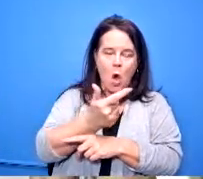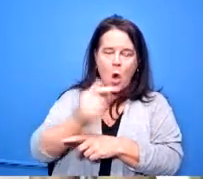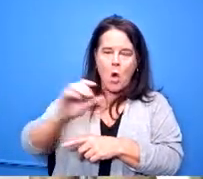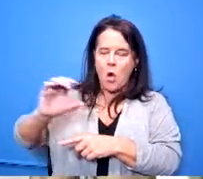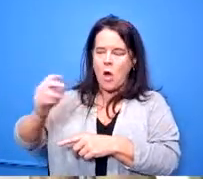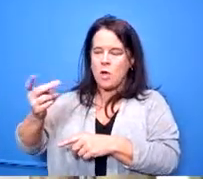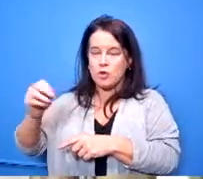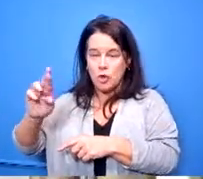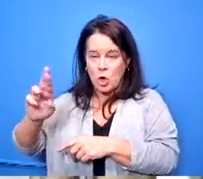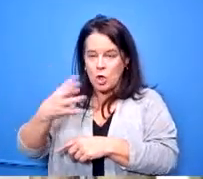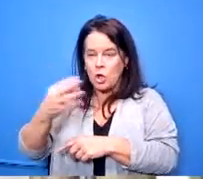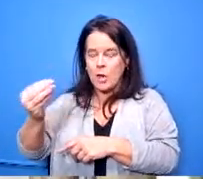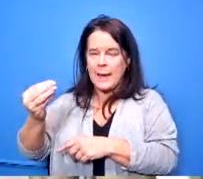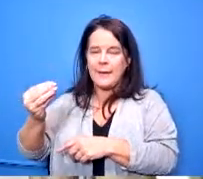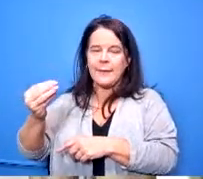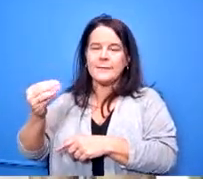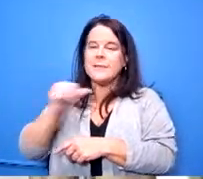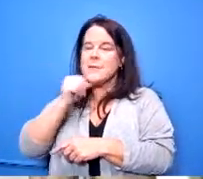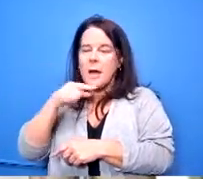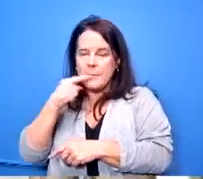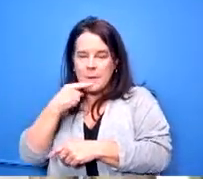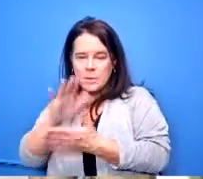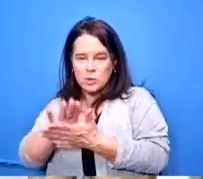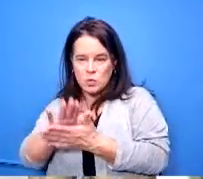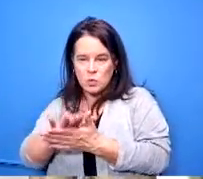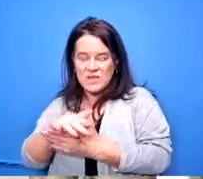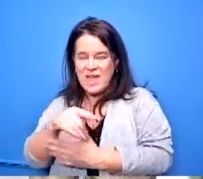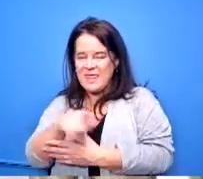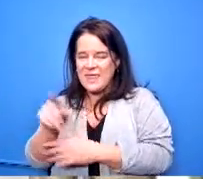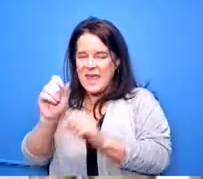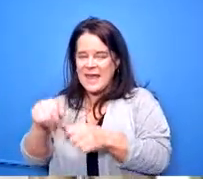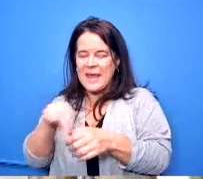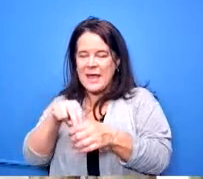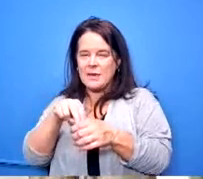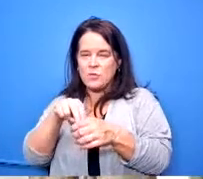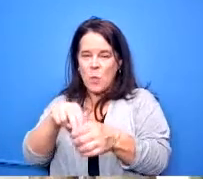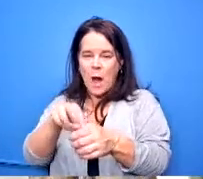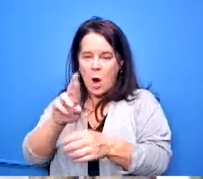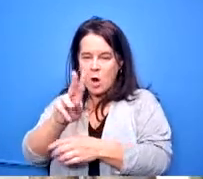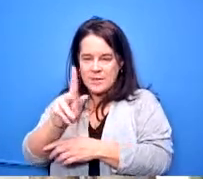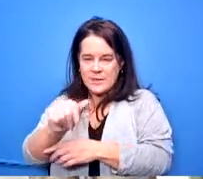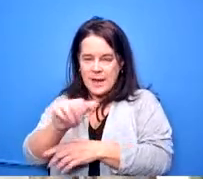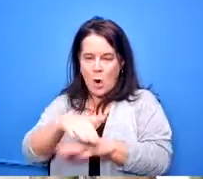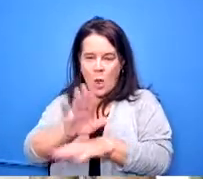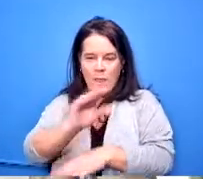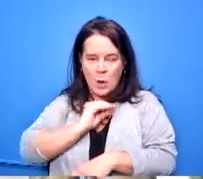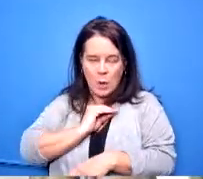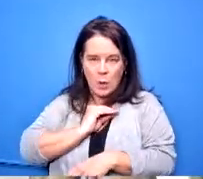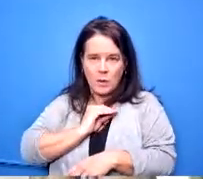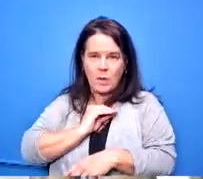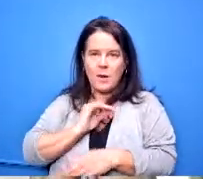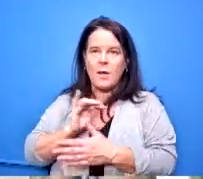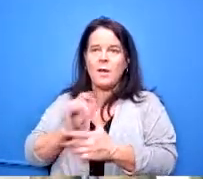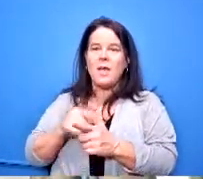they could ride the charters on their own and that's when a big uh happening occurred with the